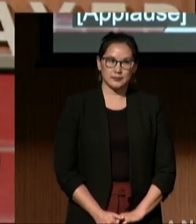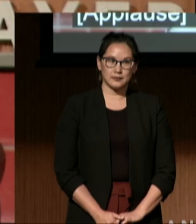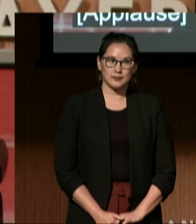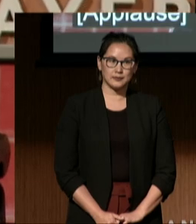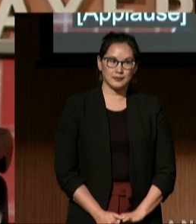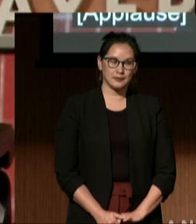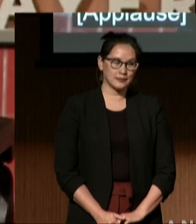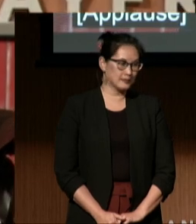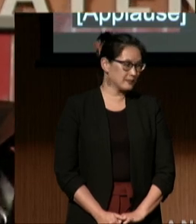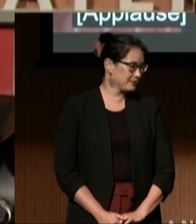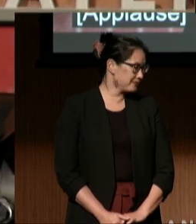Okay.